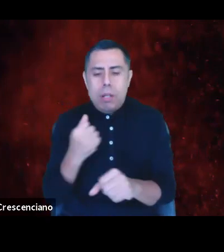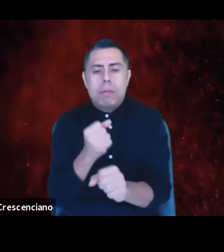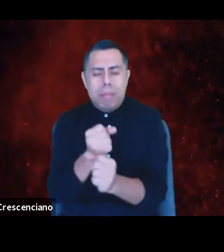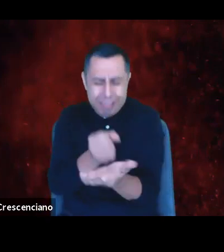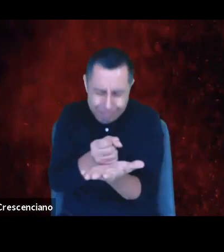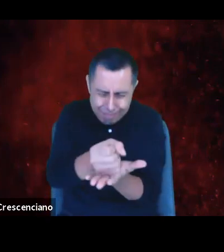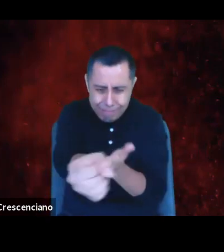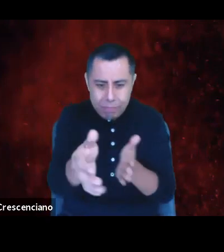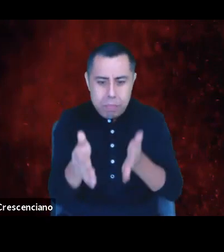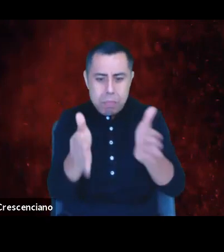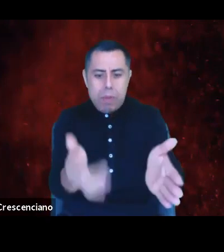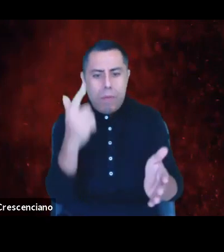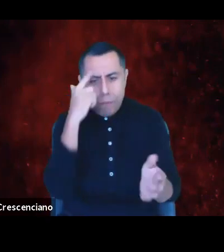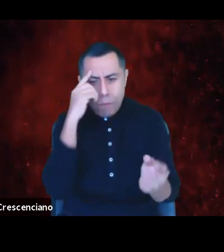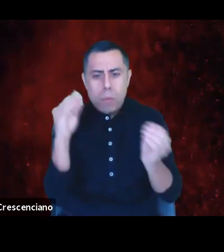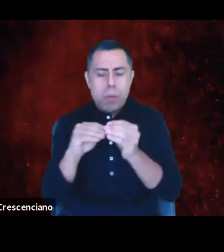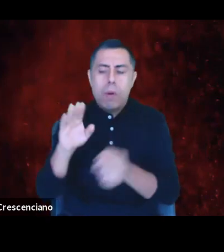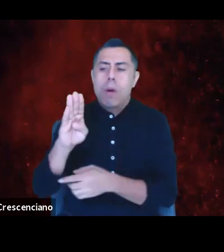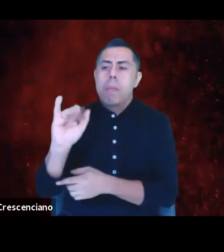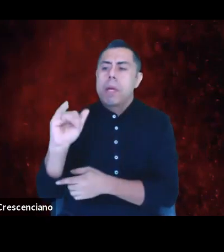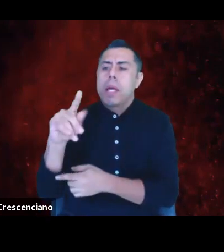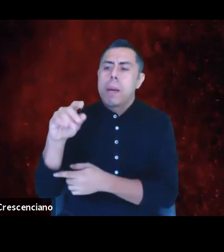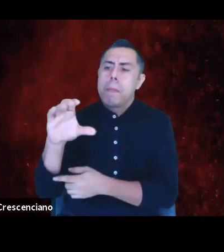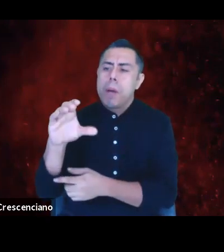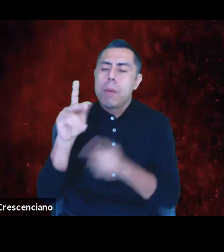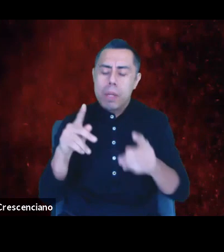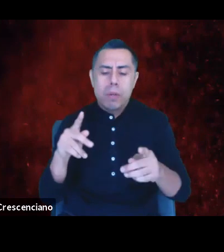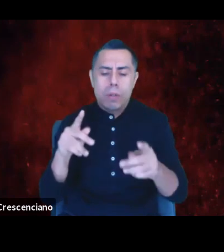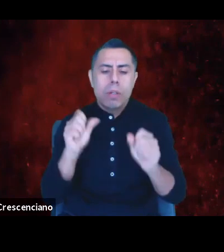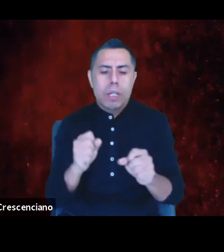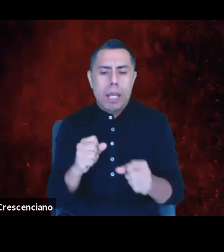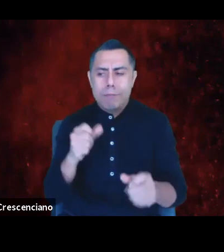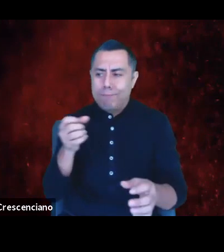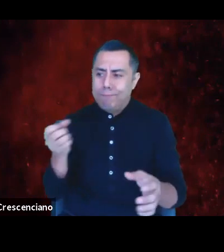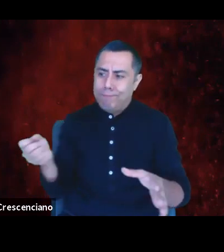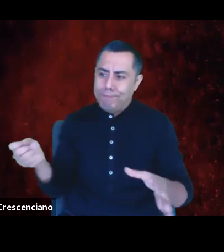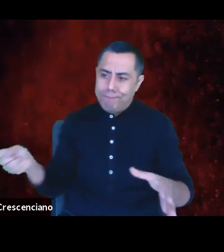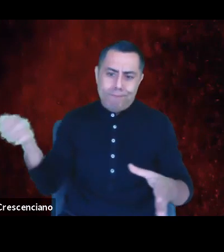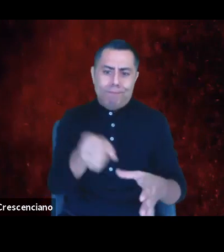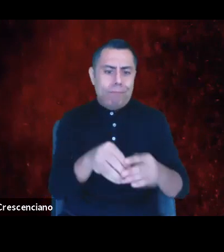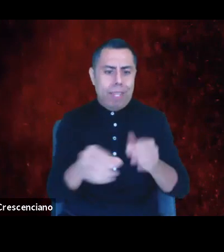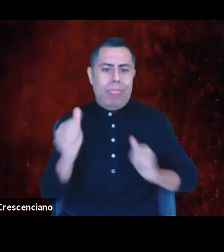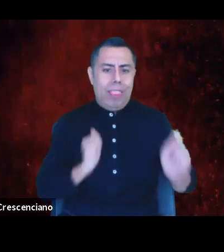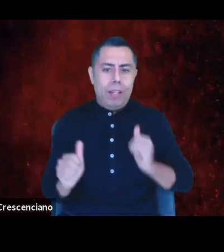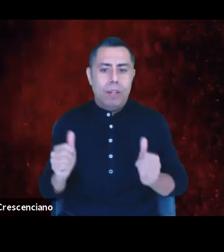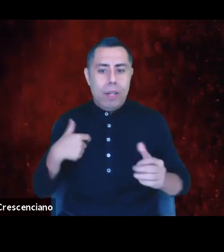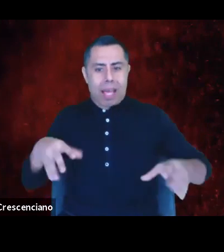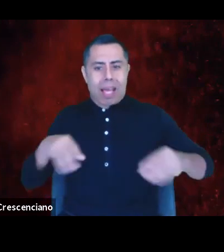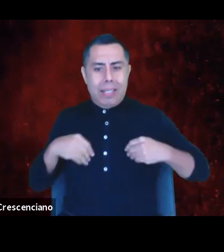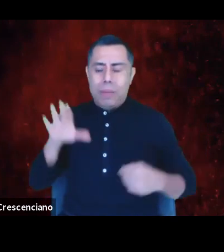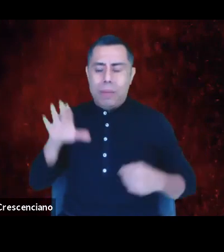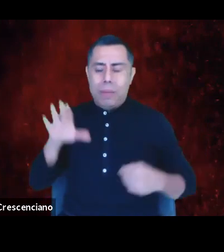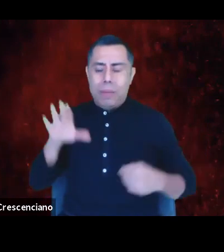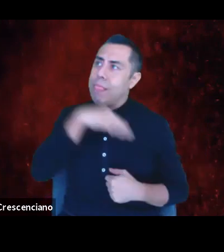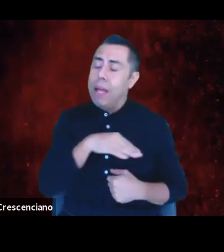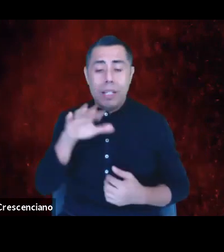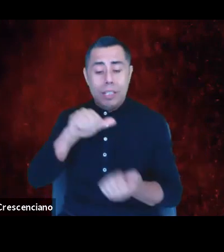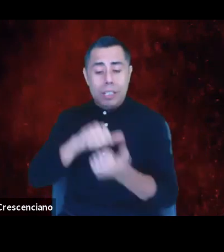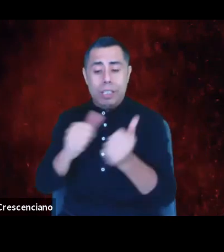and important regional theaters. I accepted that lie that the change was super hard and that as leaders we are beholden to backwards boards